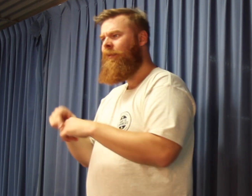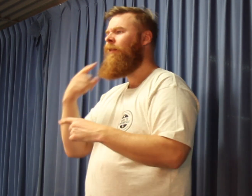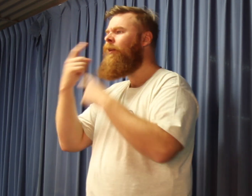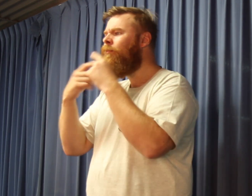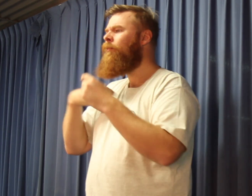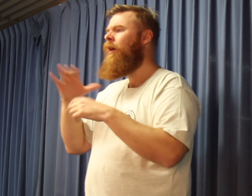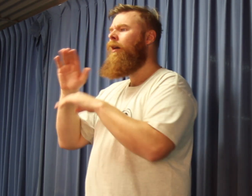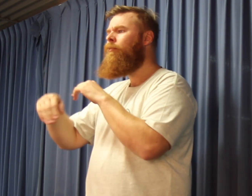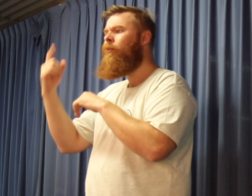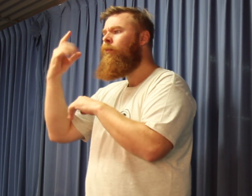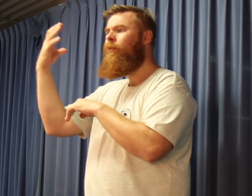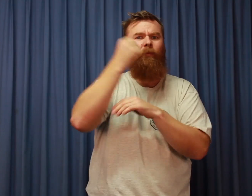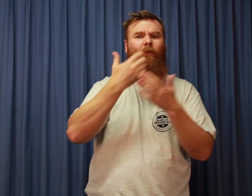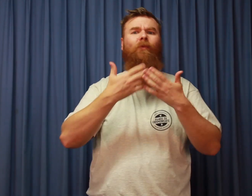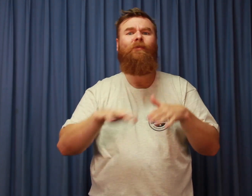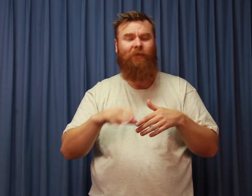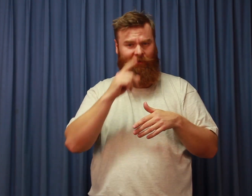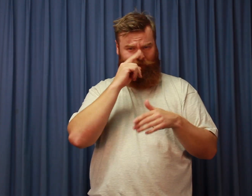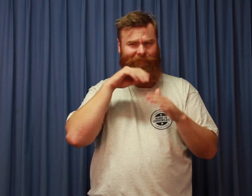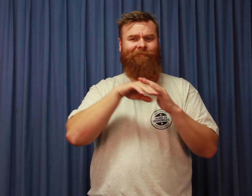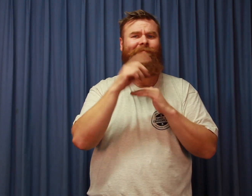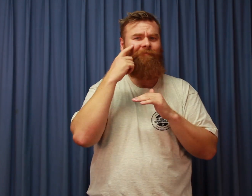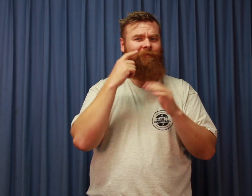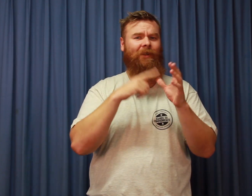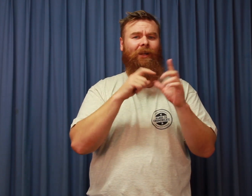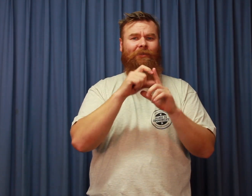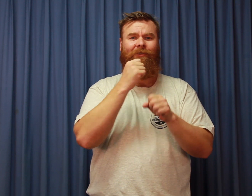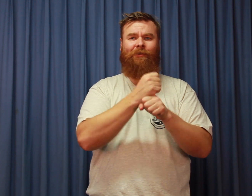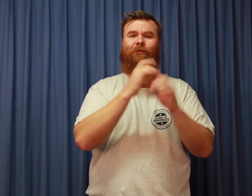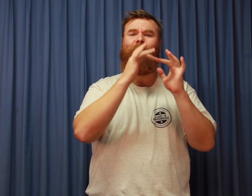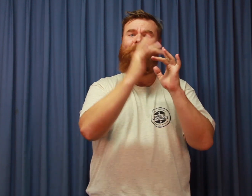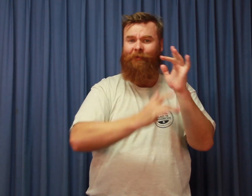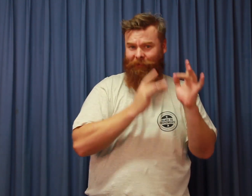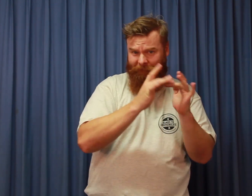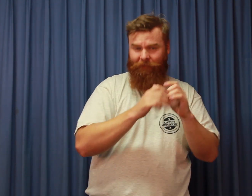For more information on winners and losers check the ADG website.